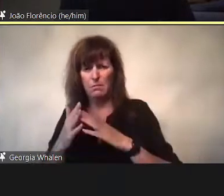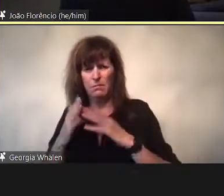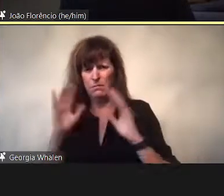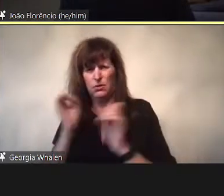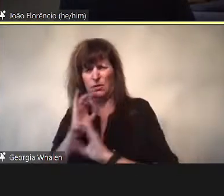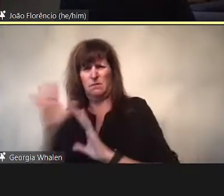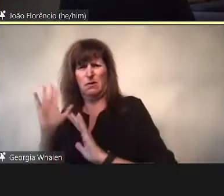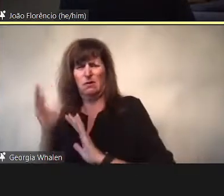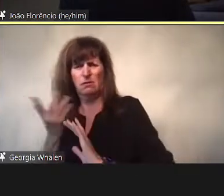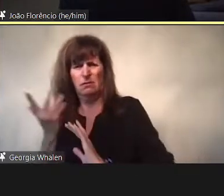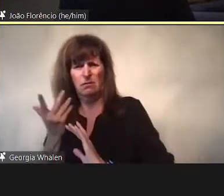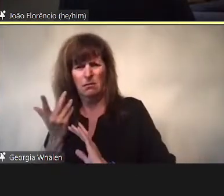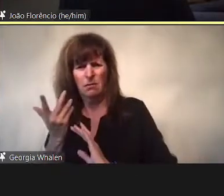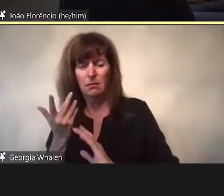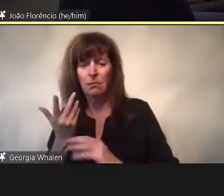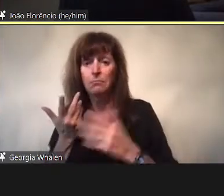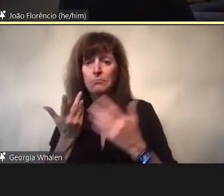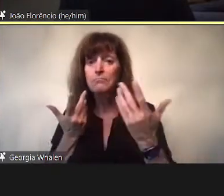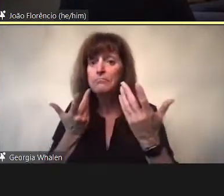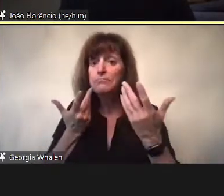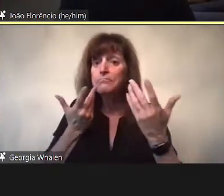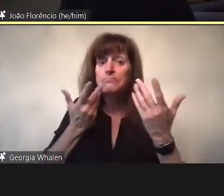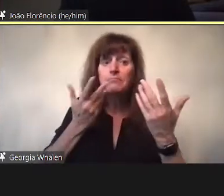In the liinoid, just like sex, the self which is normally he broker between one persons’ action and another,